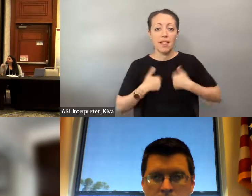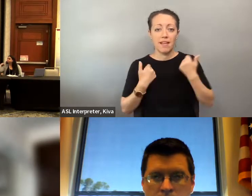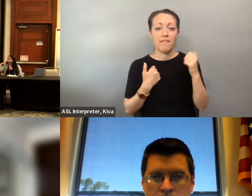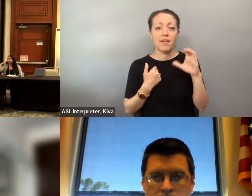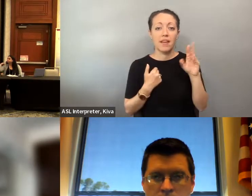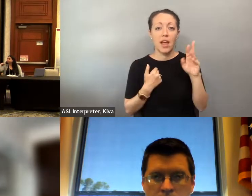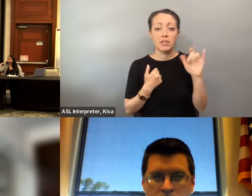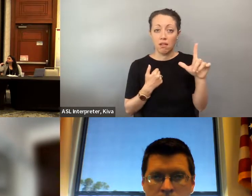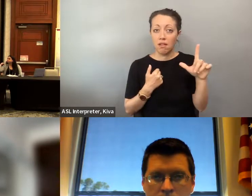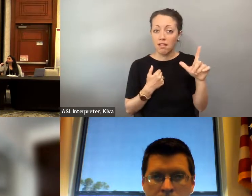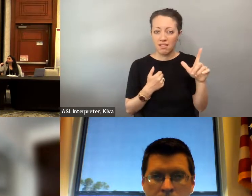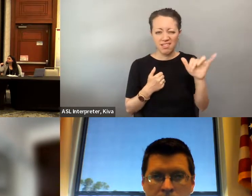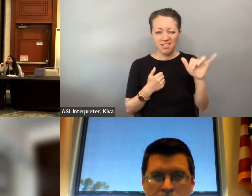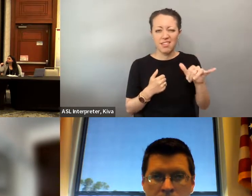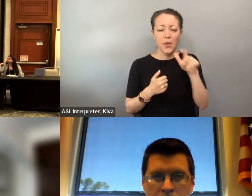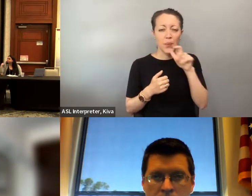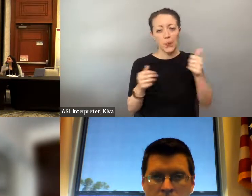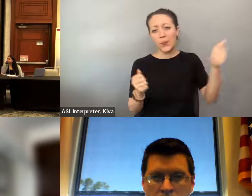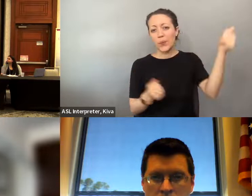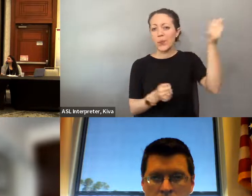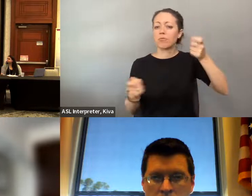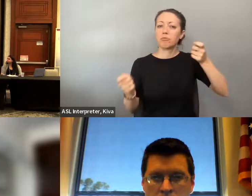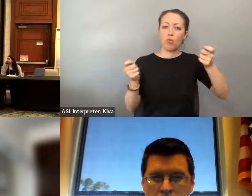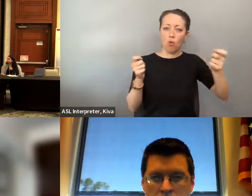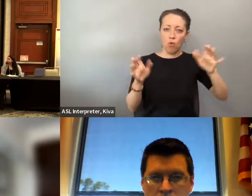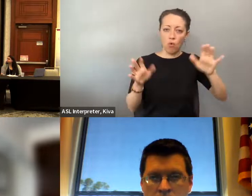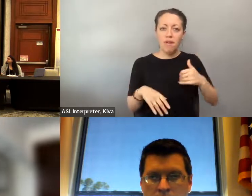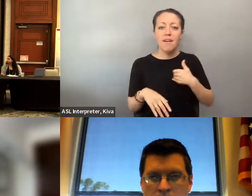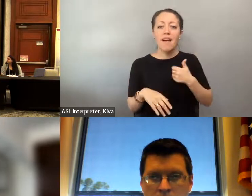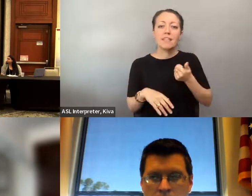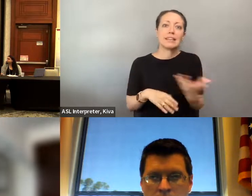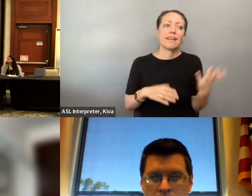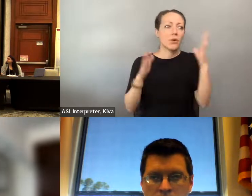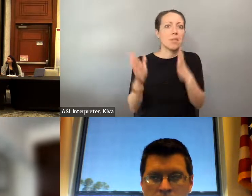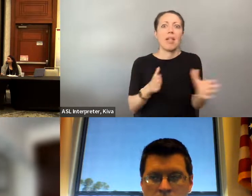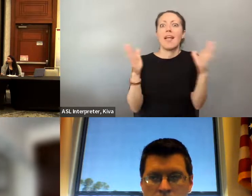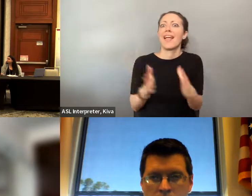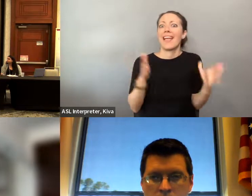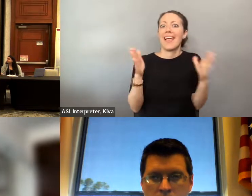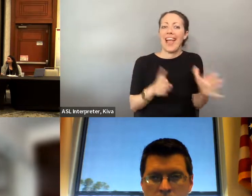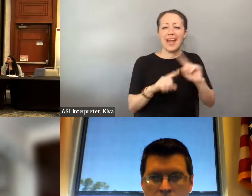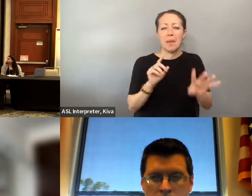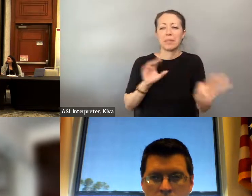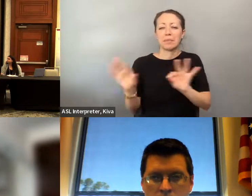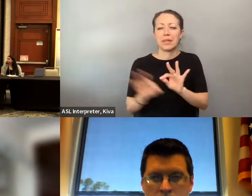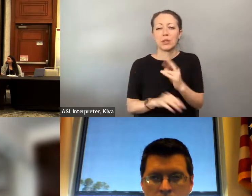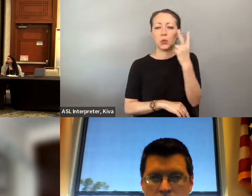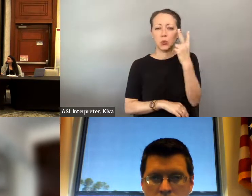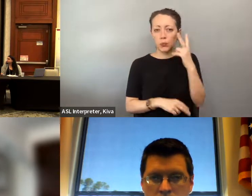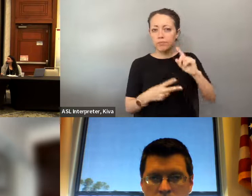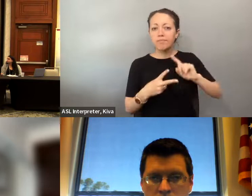independent living councils specifically oversees the So the ford and panel council specifically oversees the State plan for independent living. state plan for independent living We have 4 goals that are in our State plan for the next 3 years. . We have four goals in our state plan for the next three years, and then I'll highlight two of them real